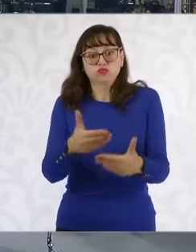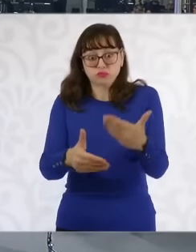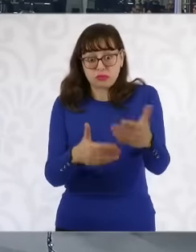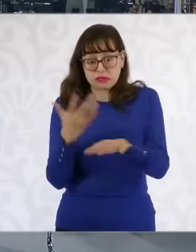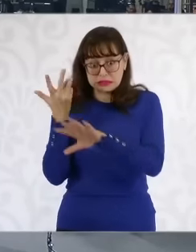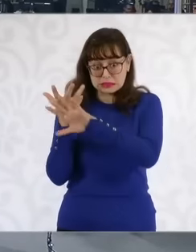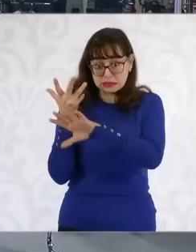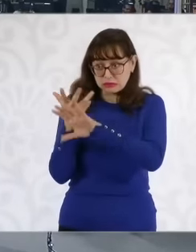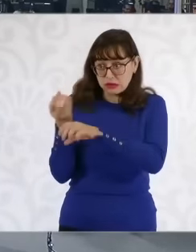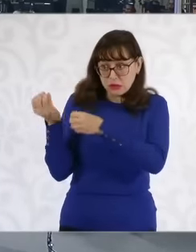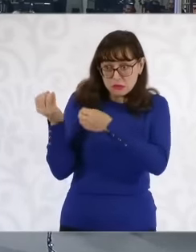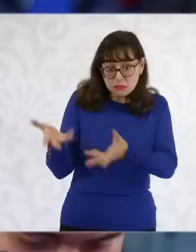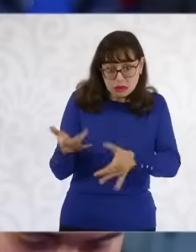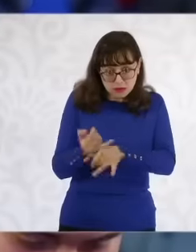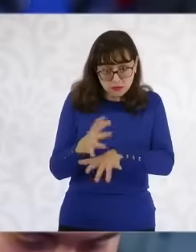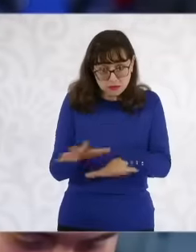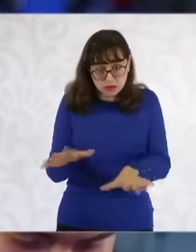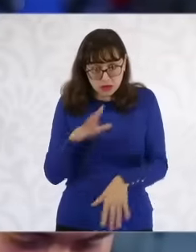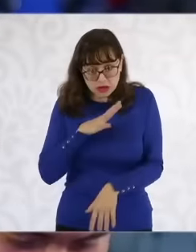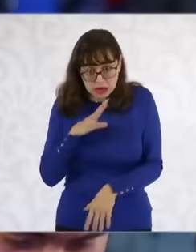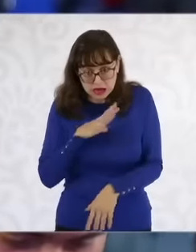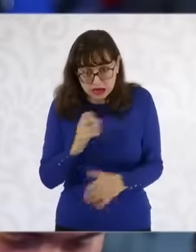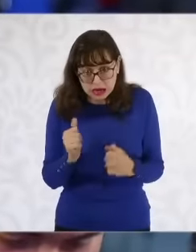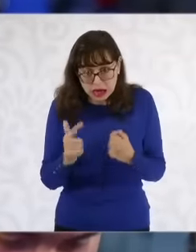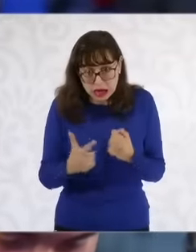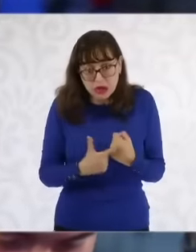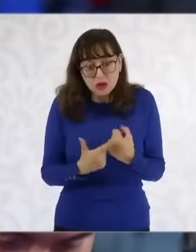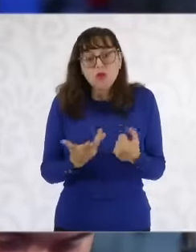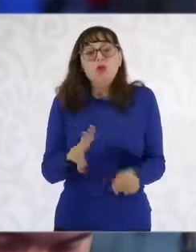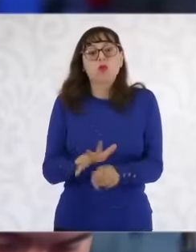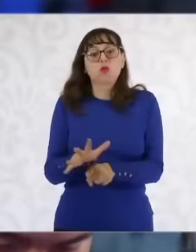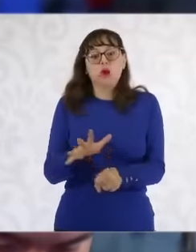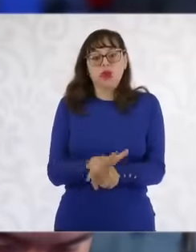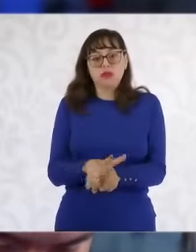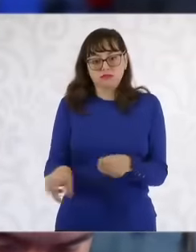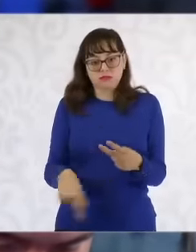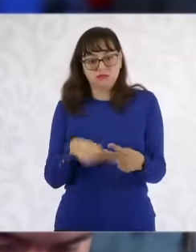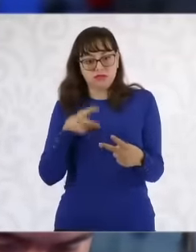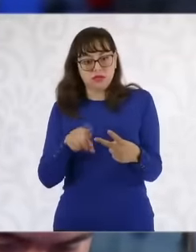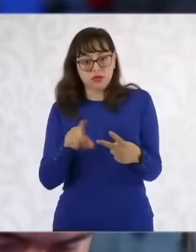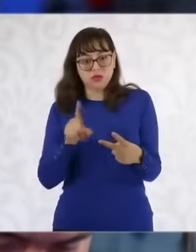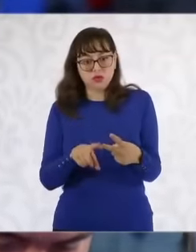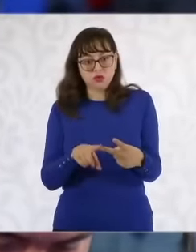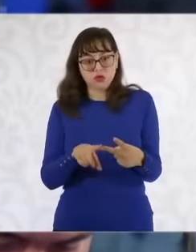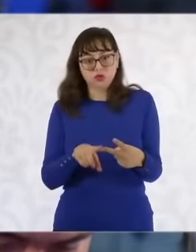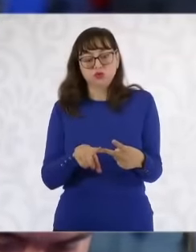data that they have contributed And also how you evaluate everything that they have given eh eh especially when